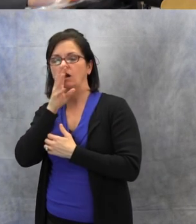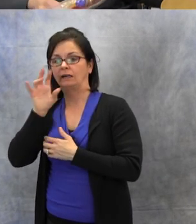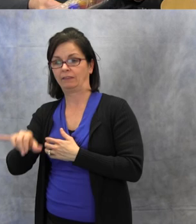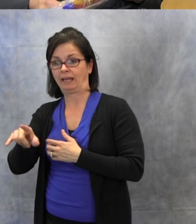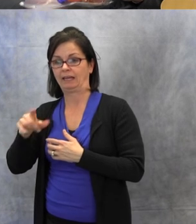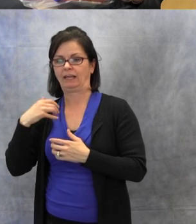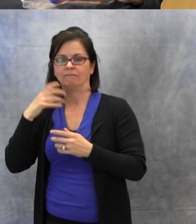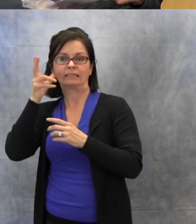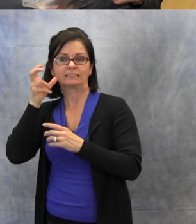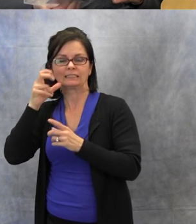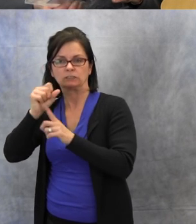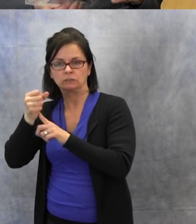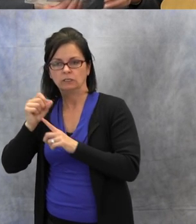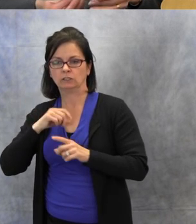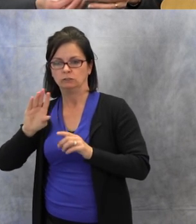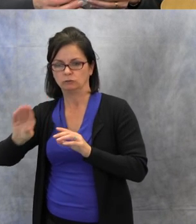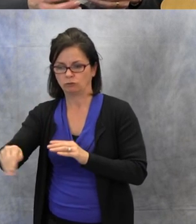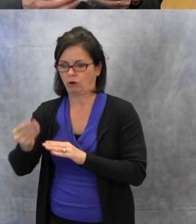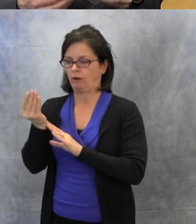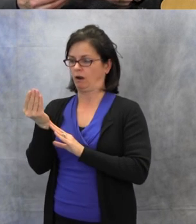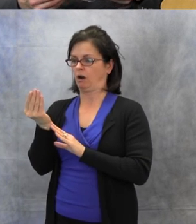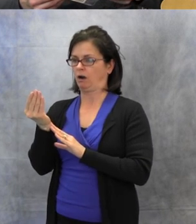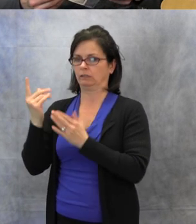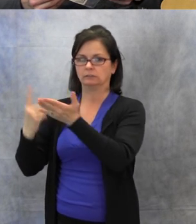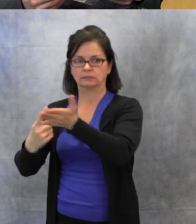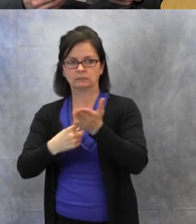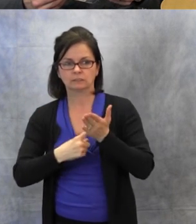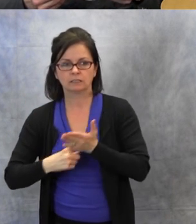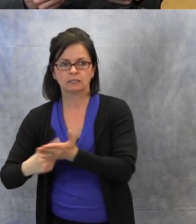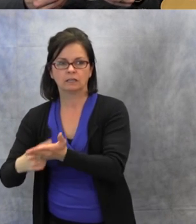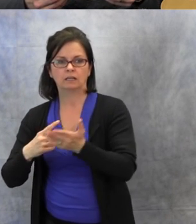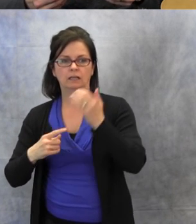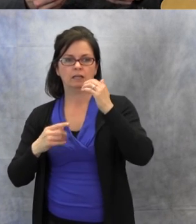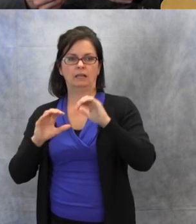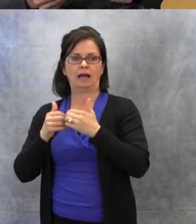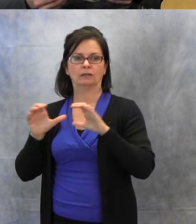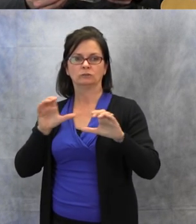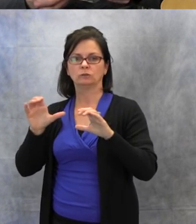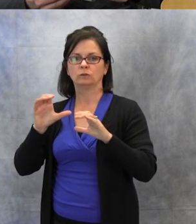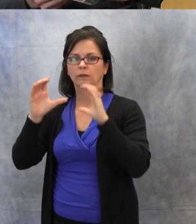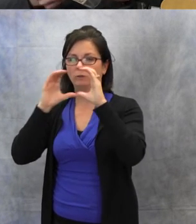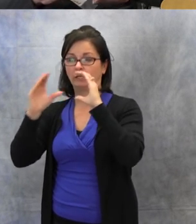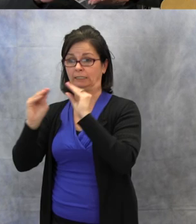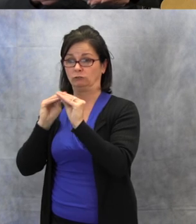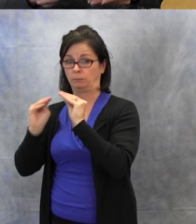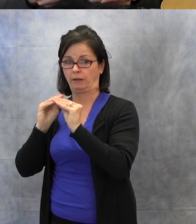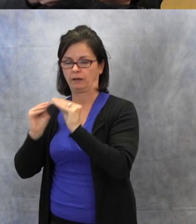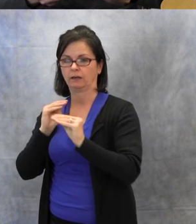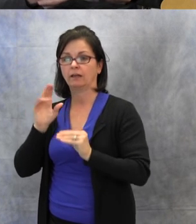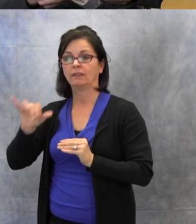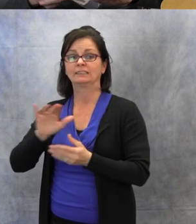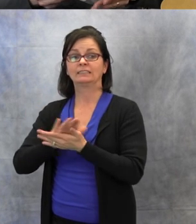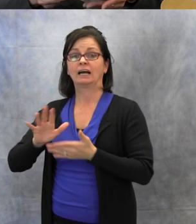But what's also nice about this, it also has multiple meaning words in it. So you can talk about that